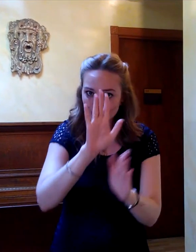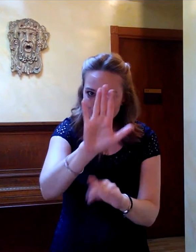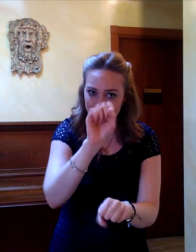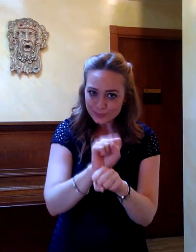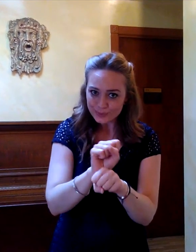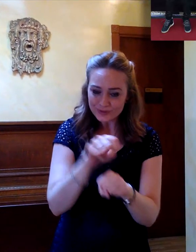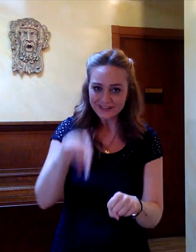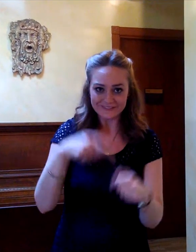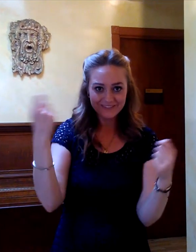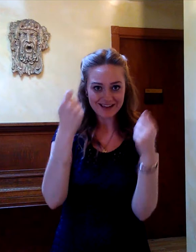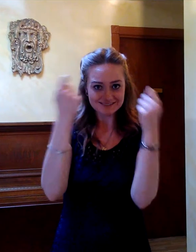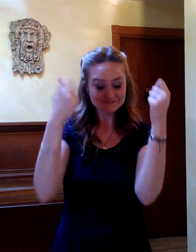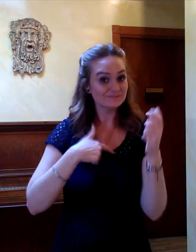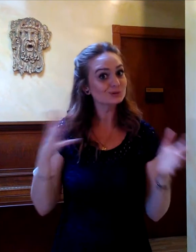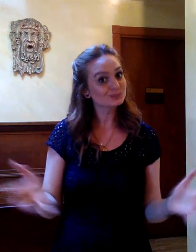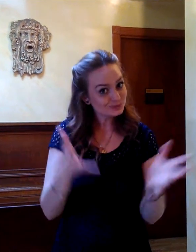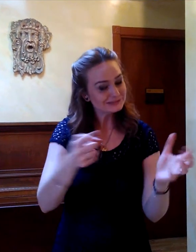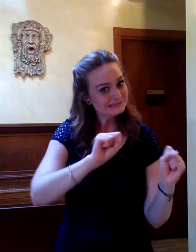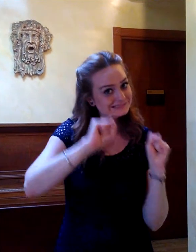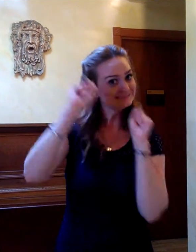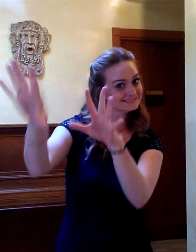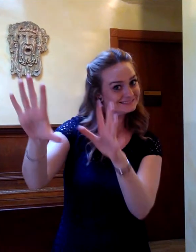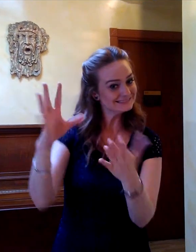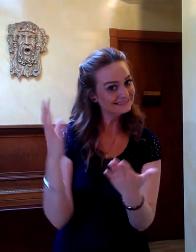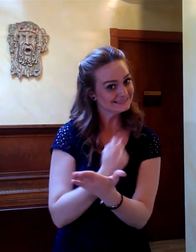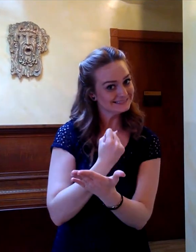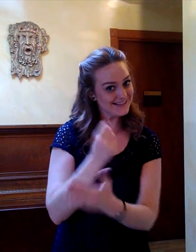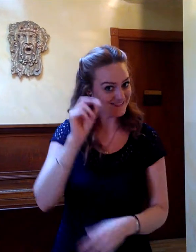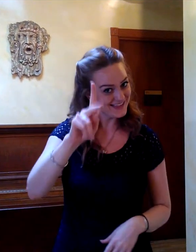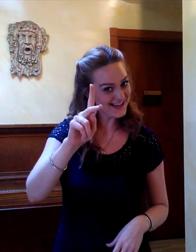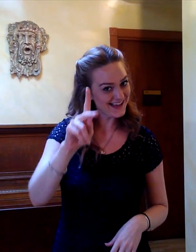your film in this festival. So go ahead and submit it and you can WIN!